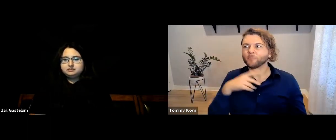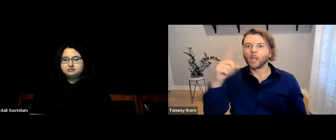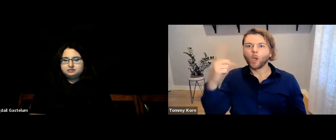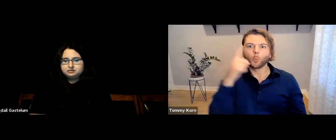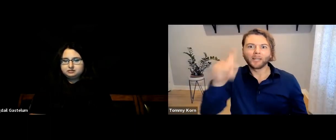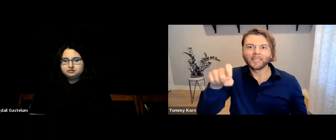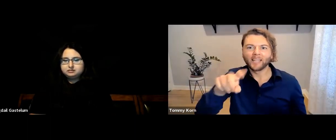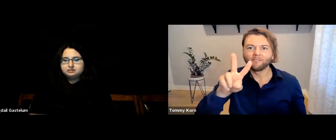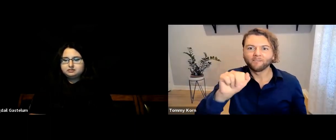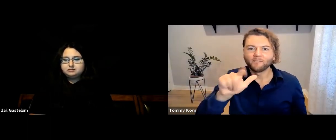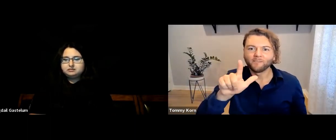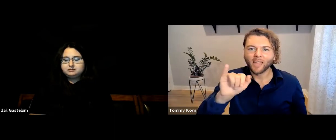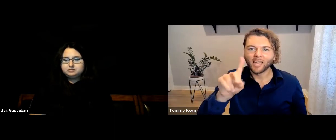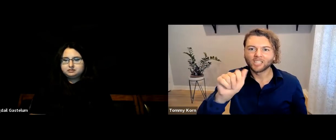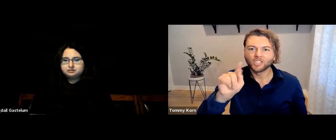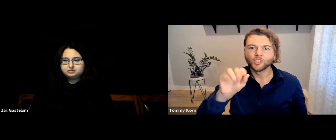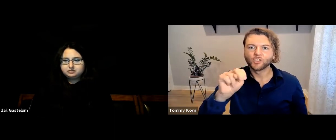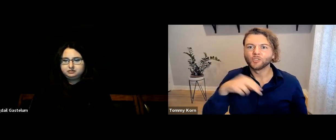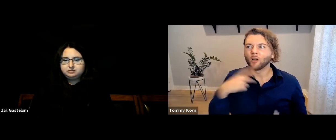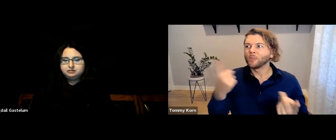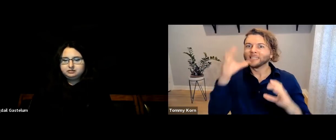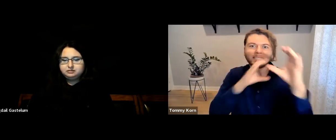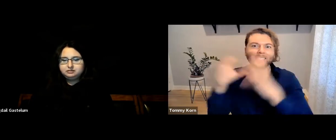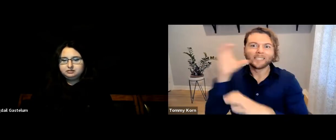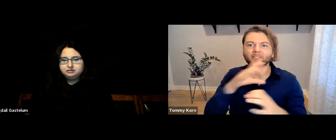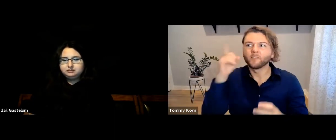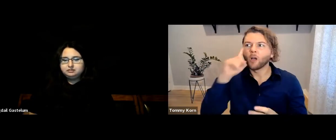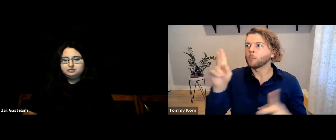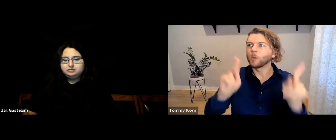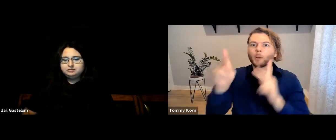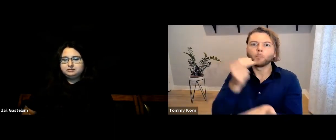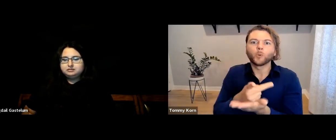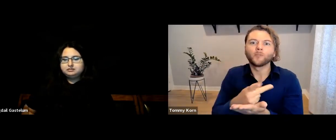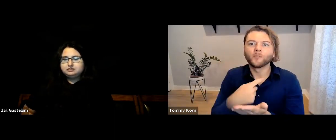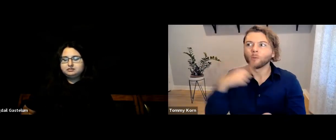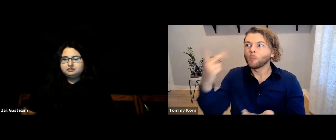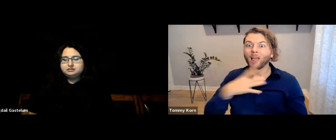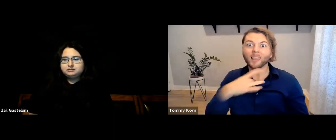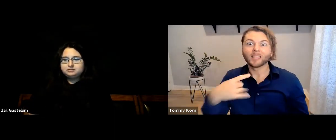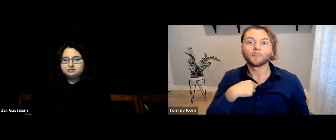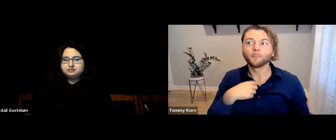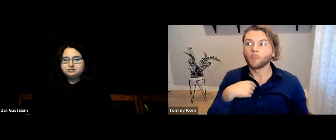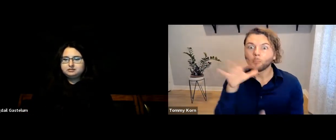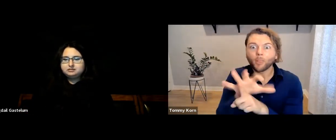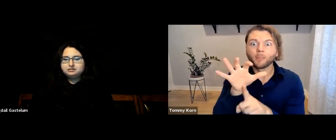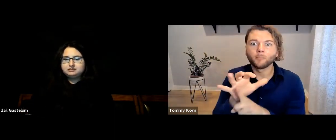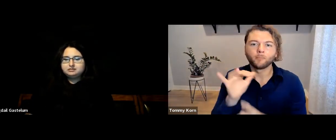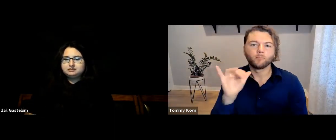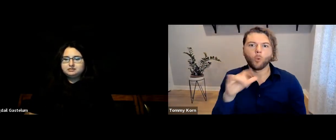I was always seeking validation and others’ approval so they’d like me and I’d be popular.